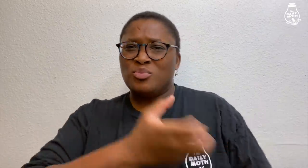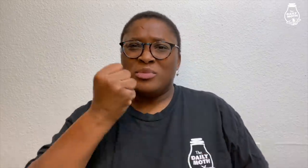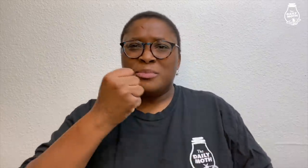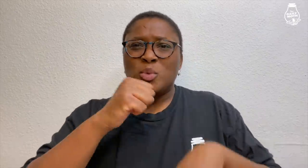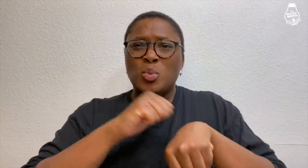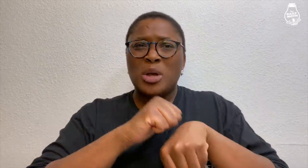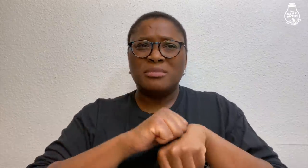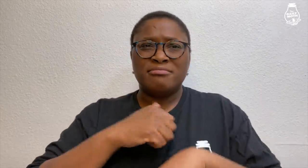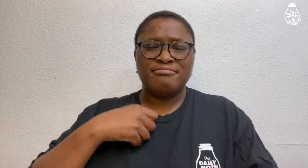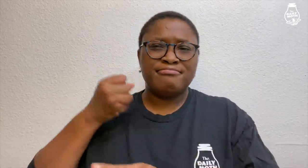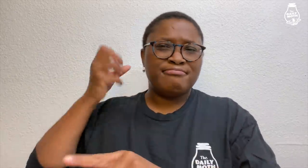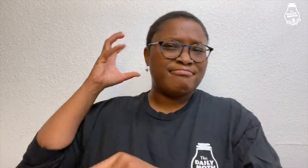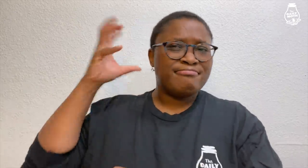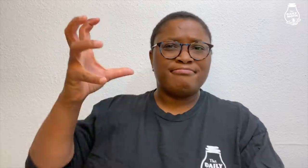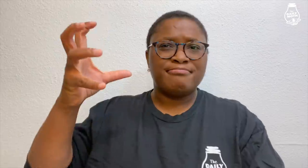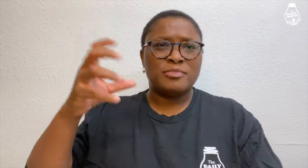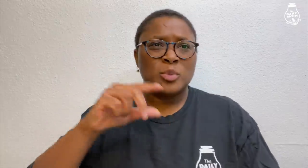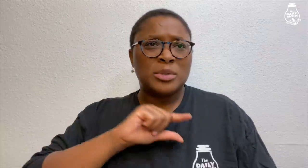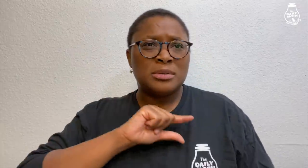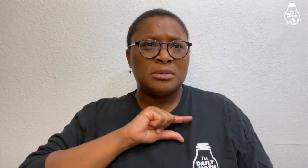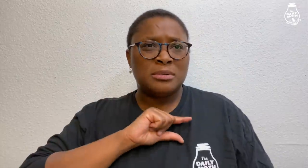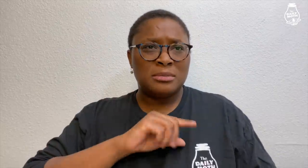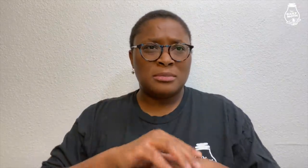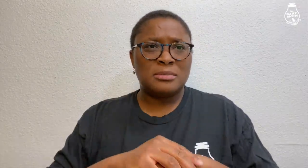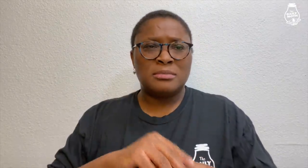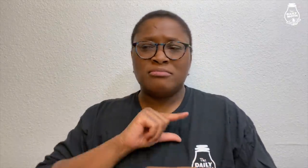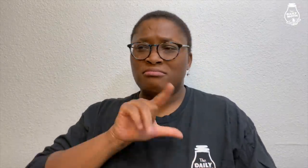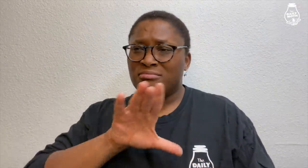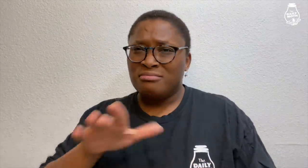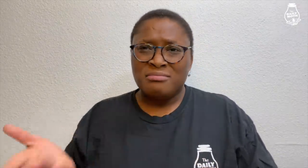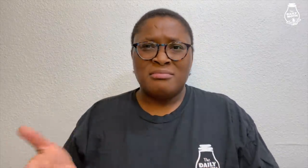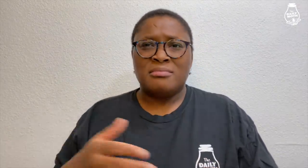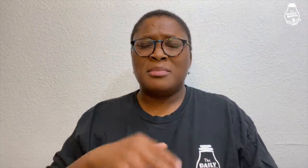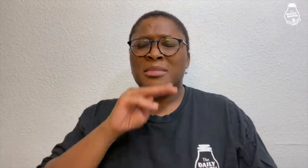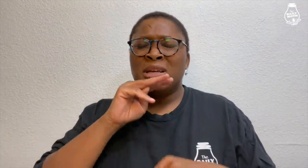I grabbed a rock and hit Grant. Grant died."